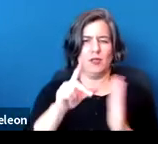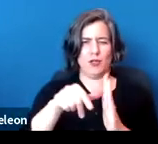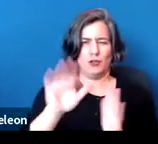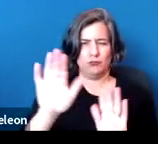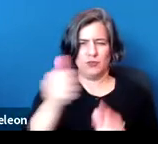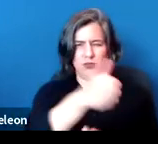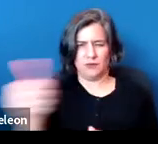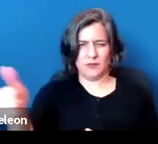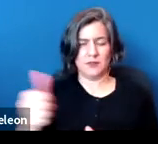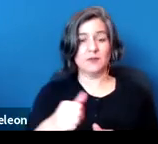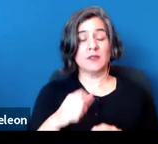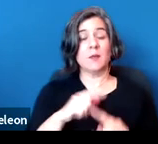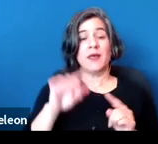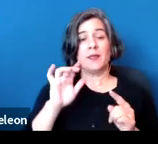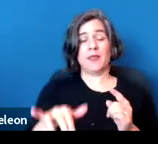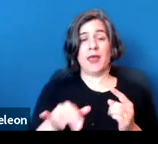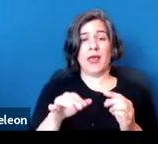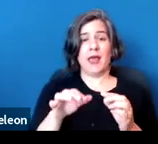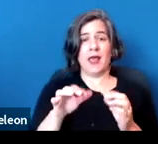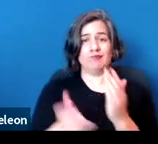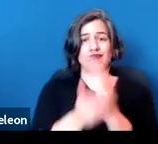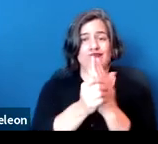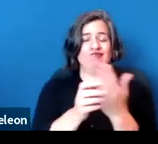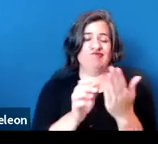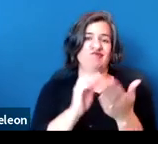if you can't find any specification